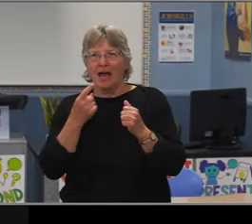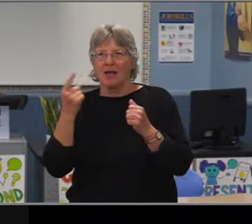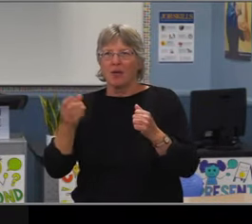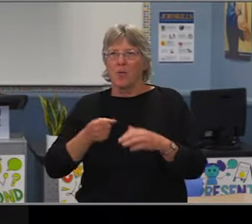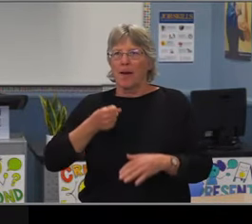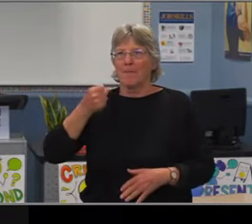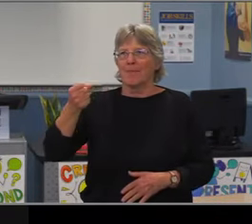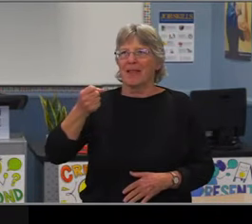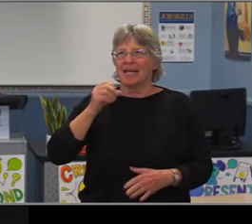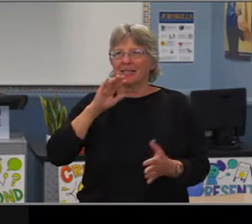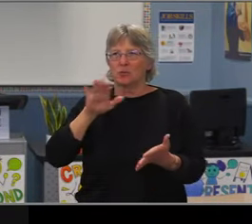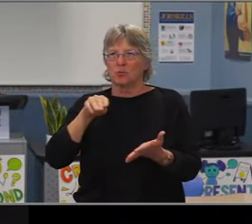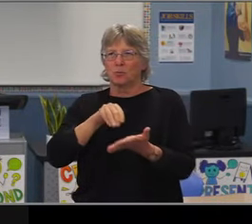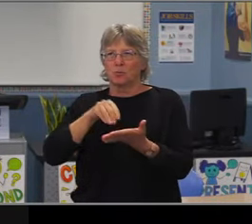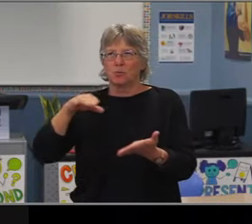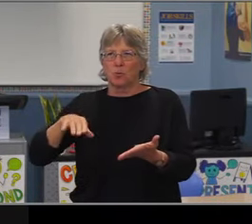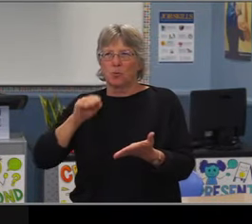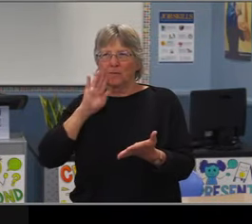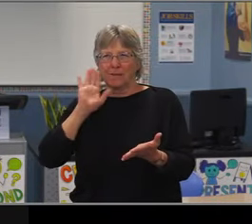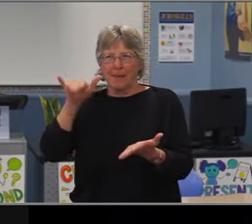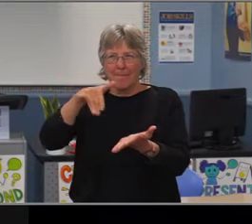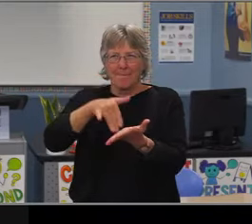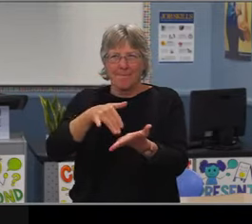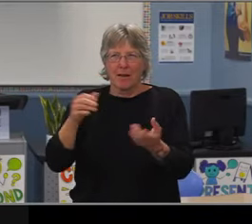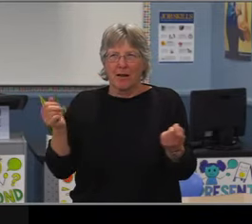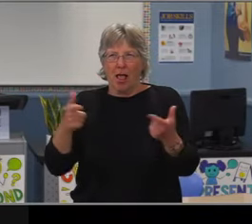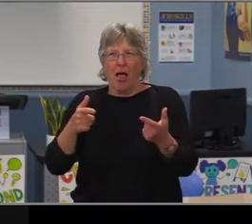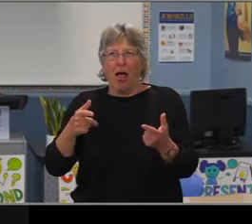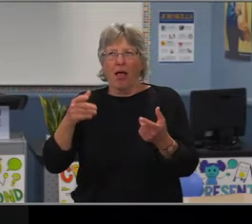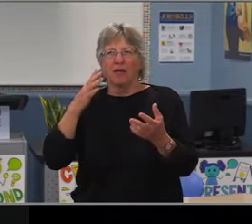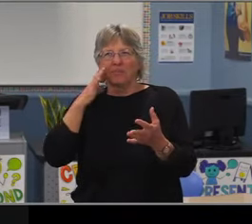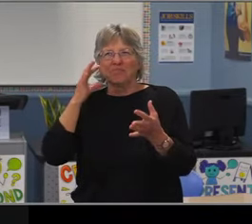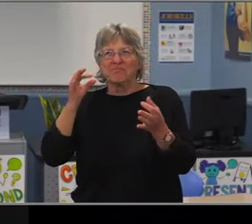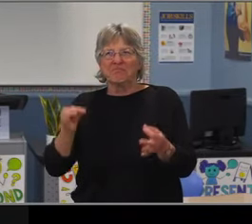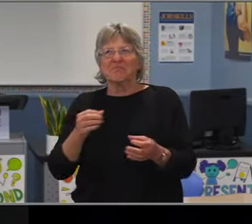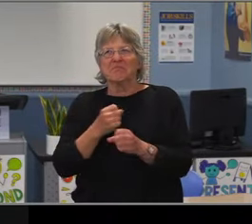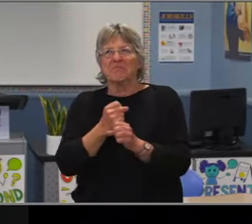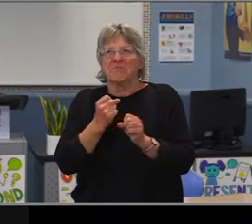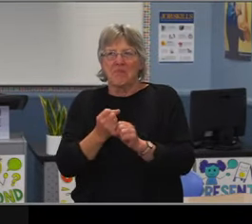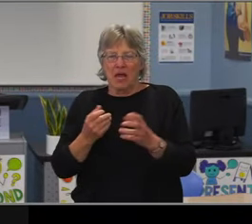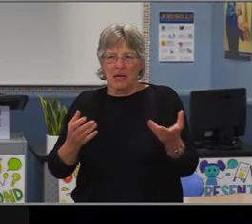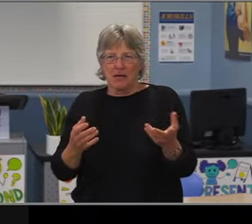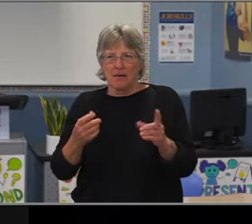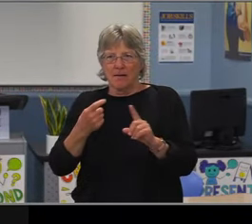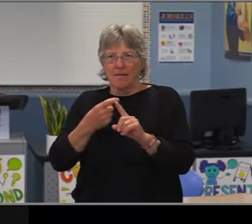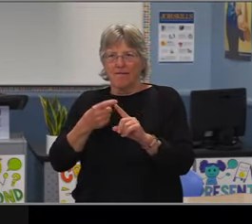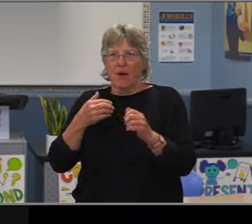You've seen this district to its triumphs and its challenges. Always keeping student achievement